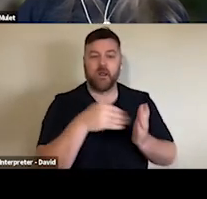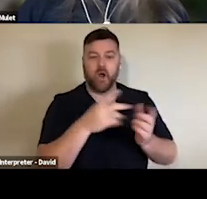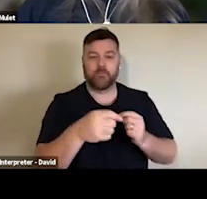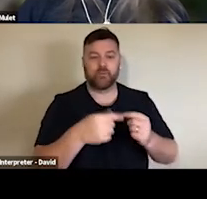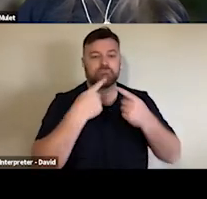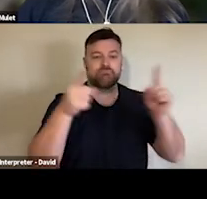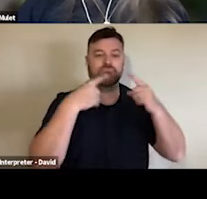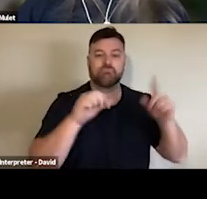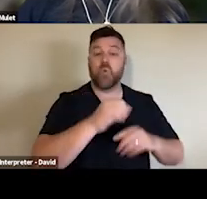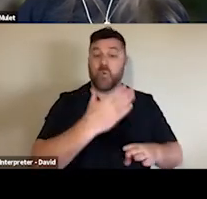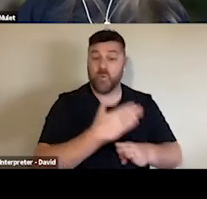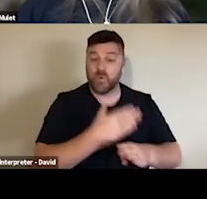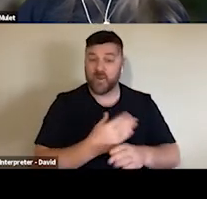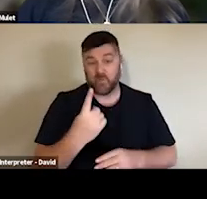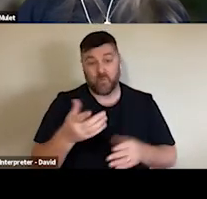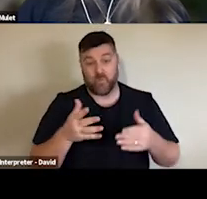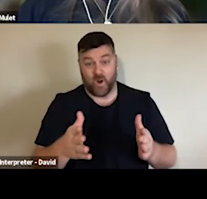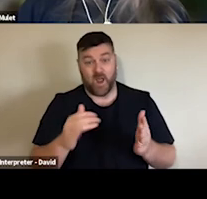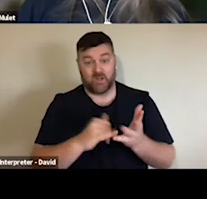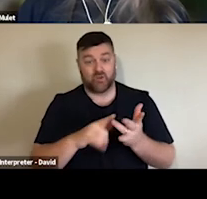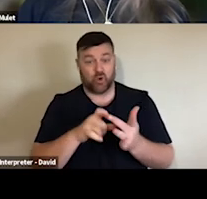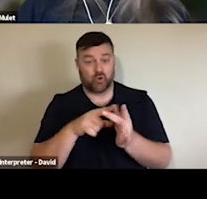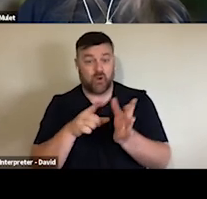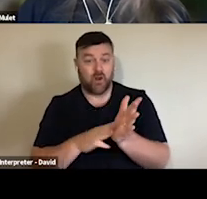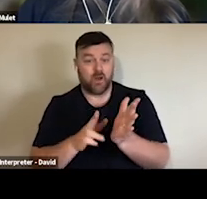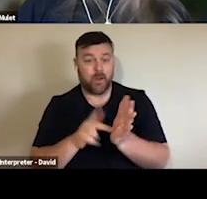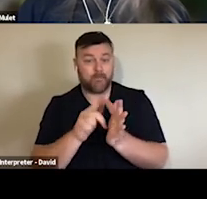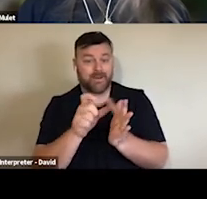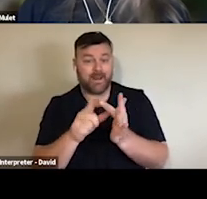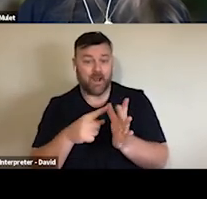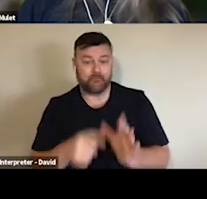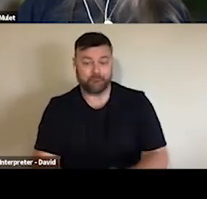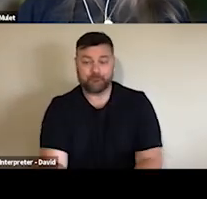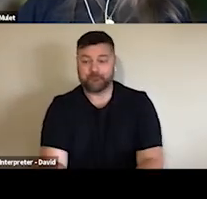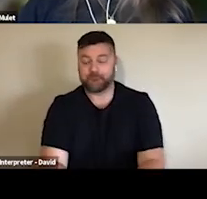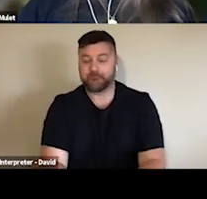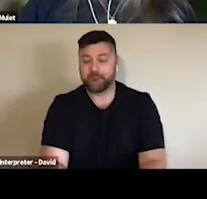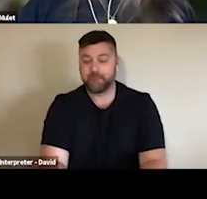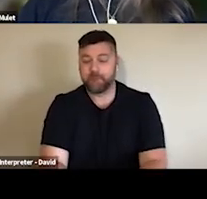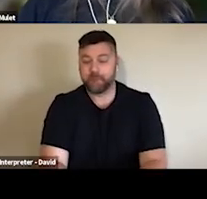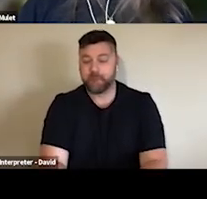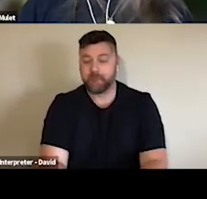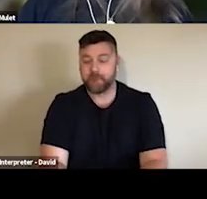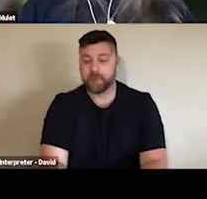one of the words you used in our conversations was "formative" and we're at such a new an